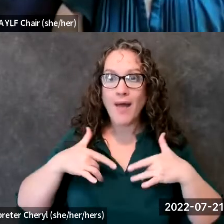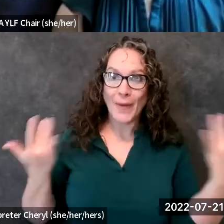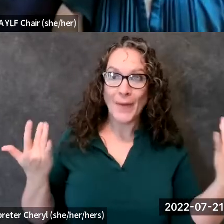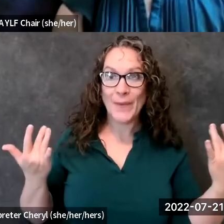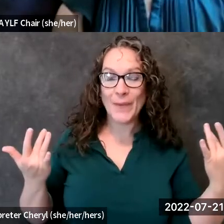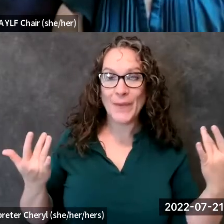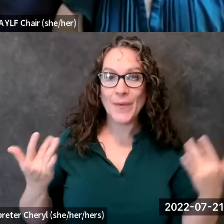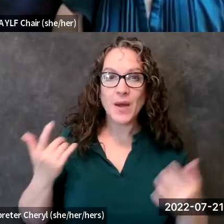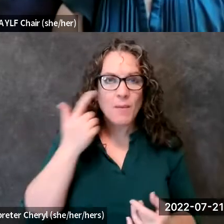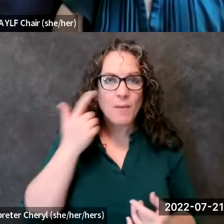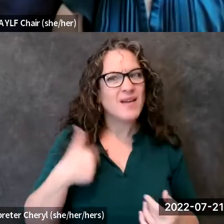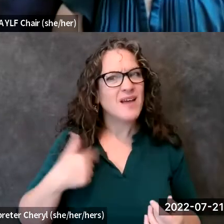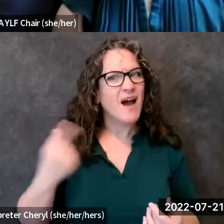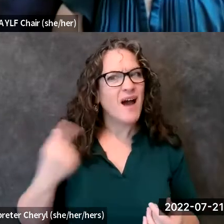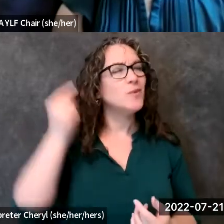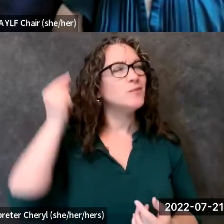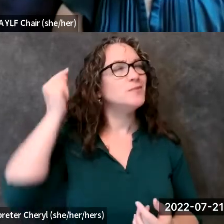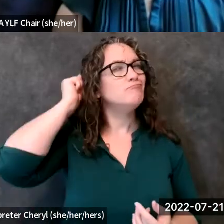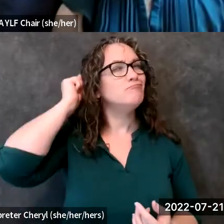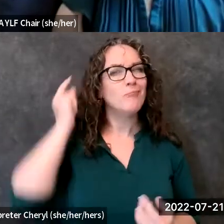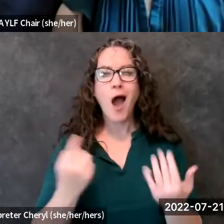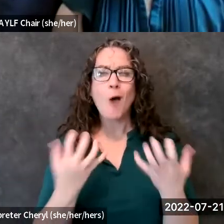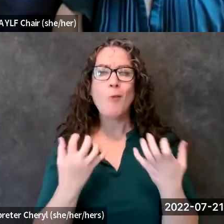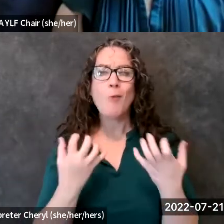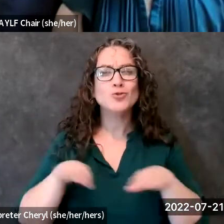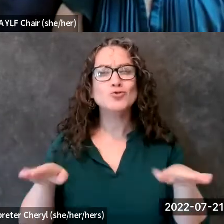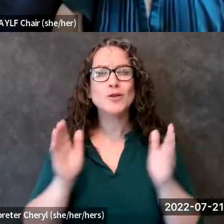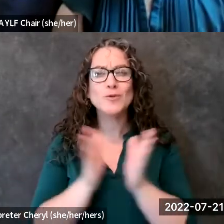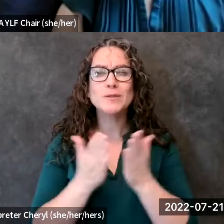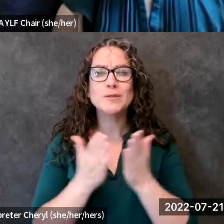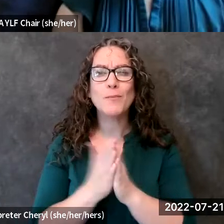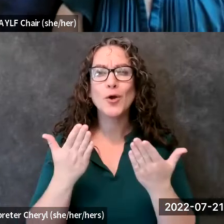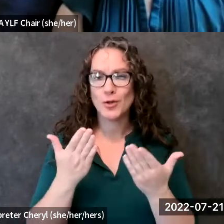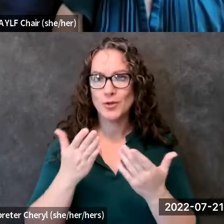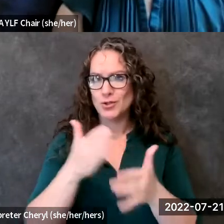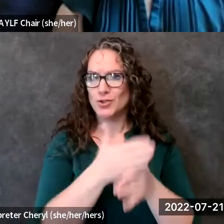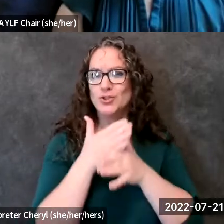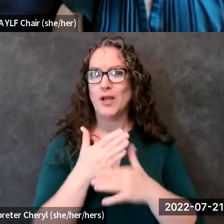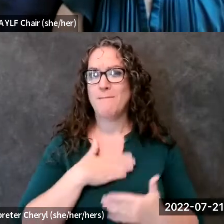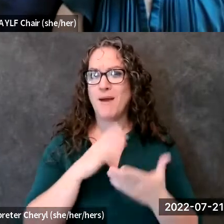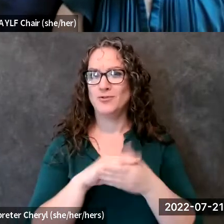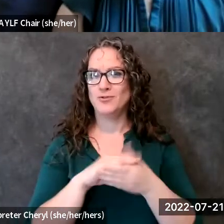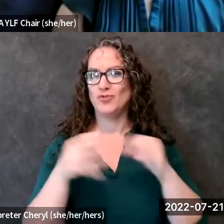have a children's book tell my story because as i said in my presentation this is